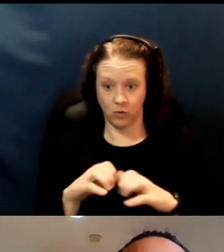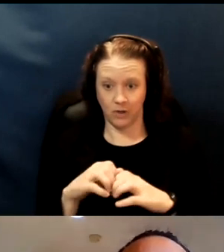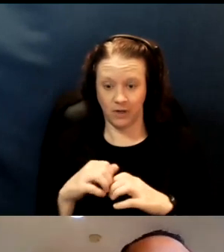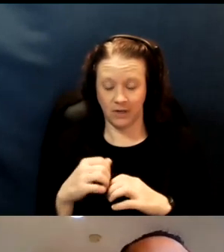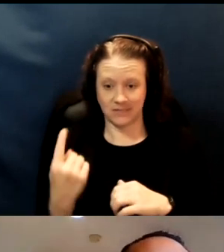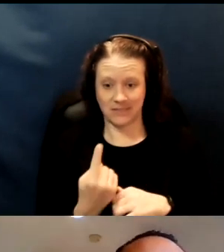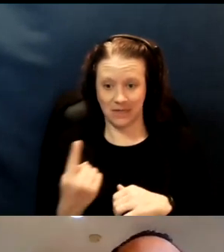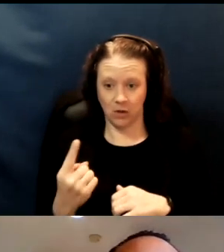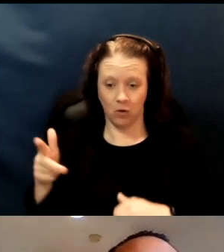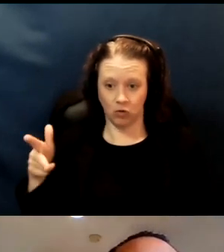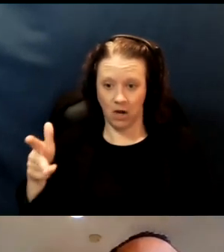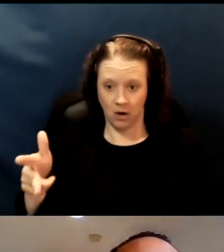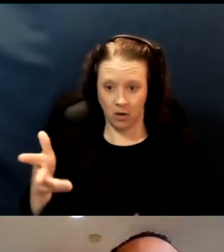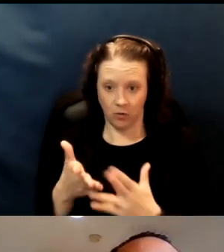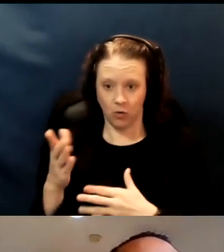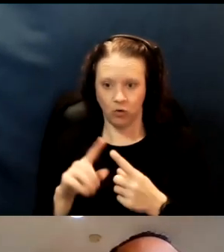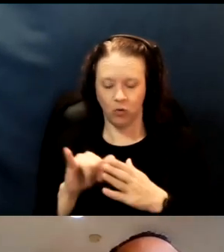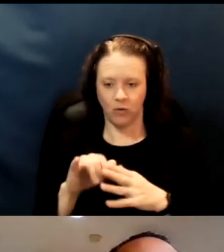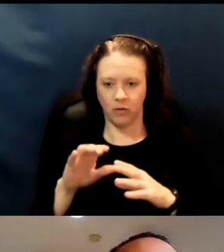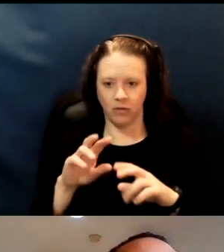to the fairgrounds location.